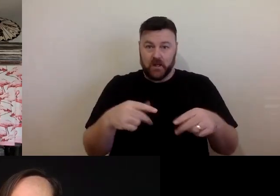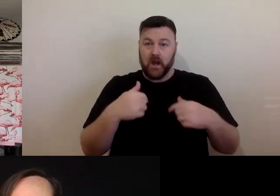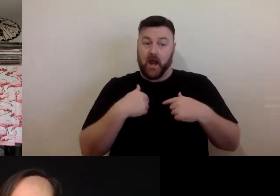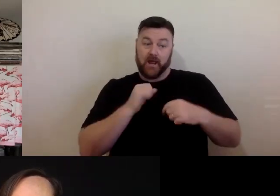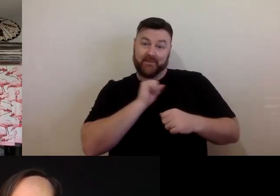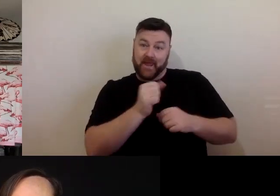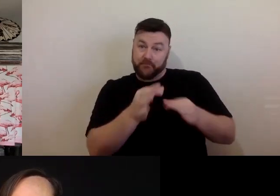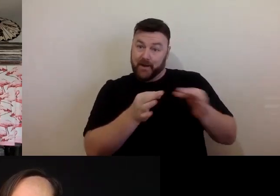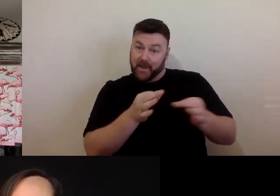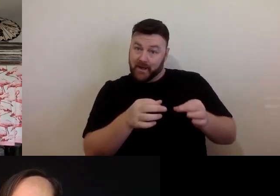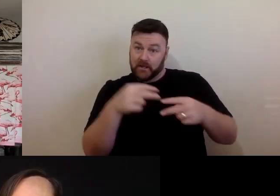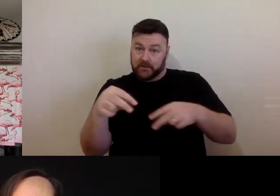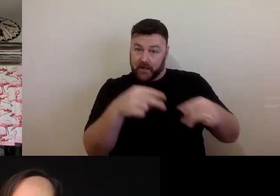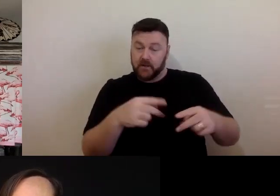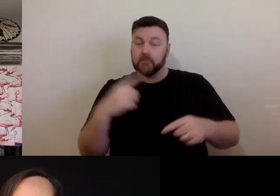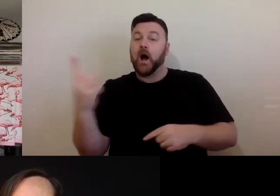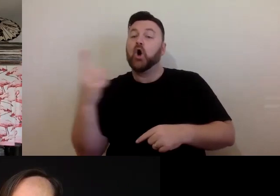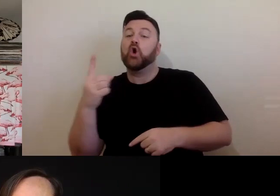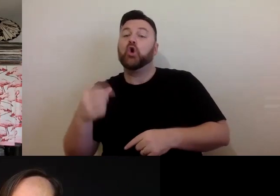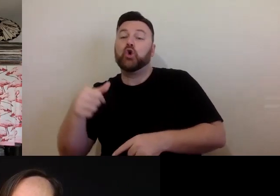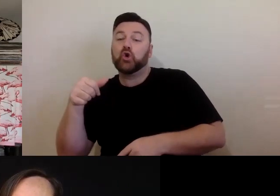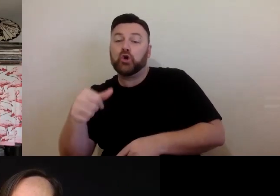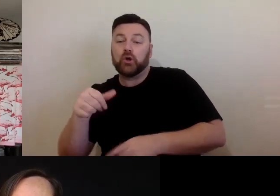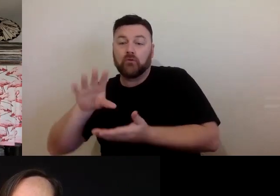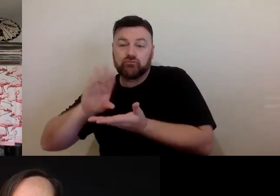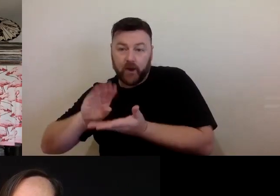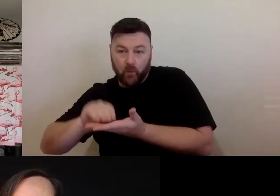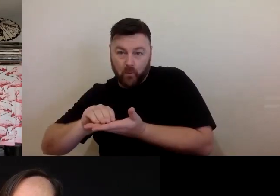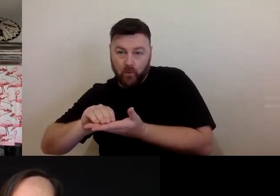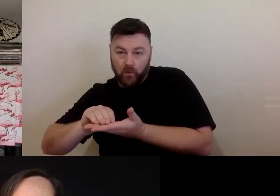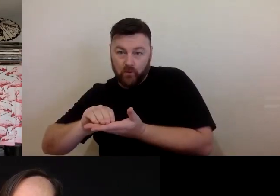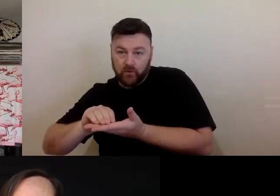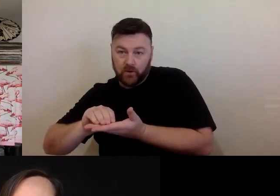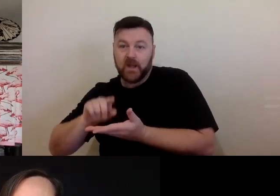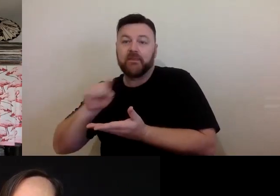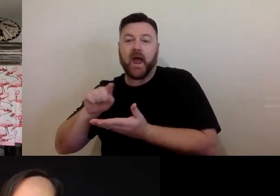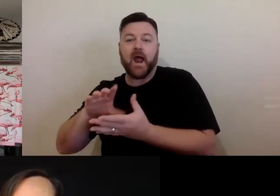But whoever hit "record" on the video or live streaming system technically